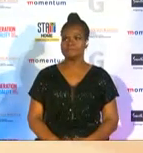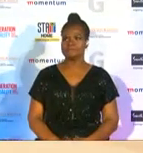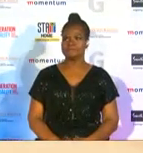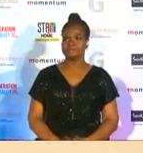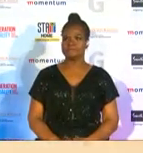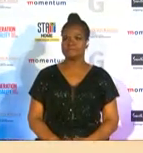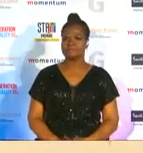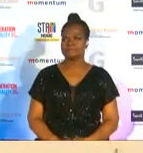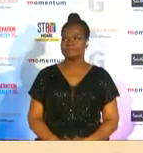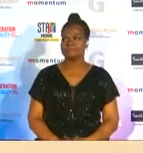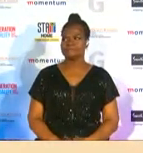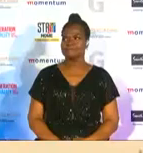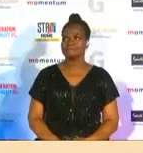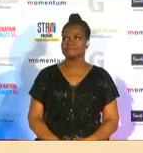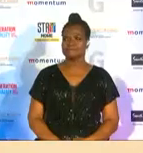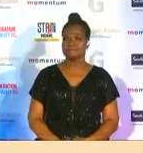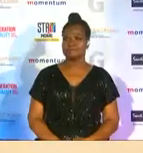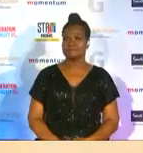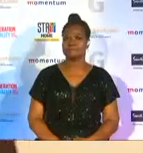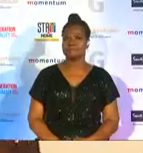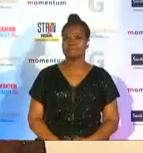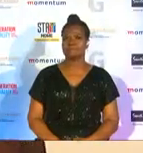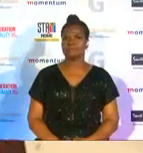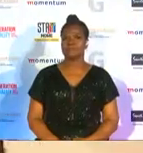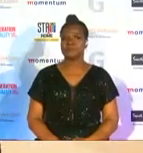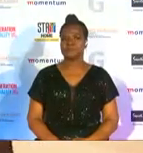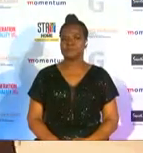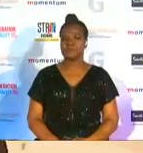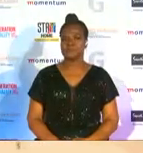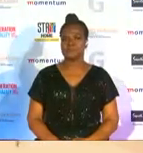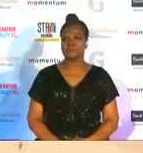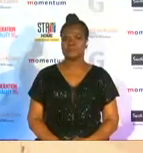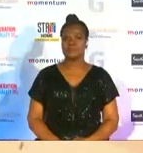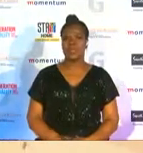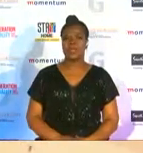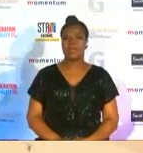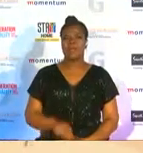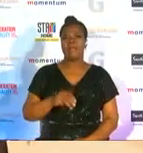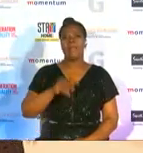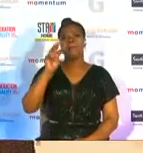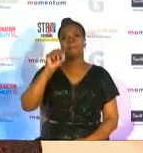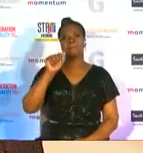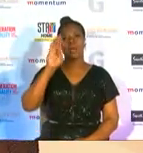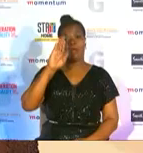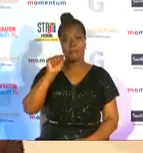hi guy i'm over here on the red carpet with um about to interview the ambassador of the 2020 momentum at g sports awards